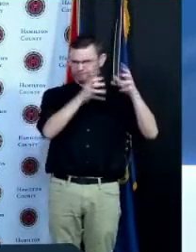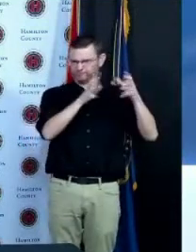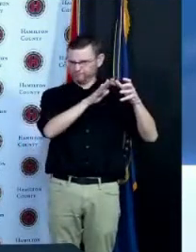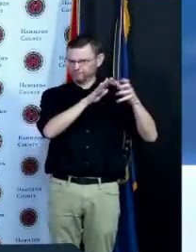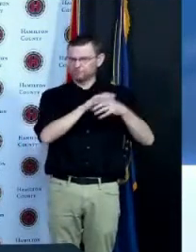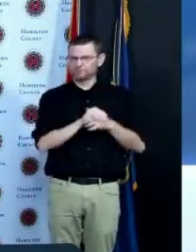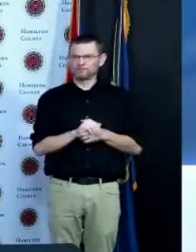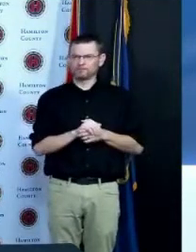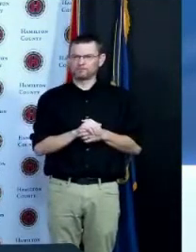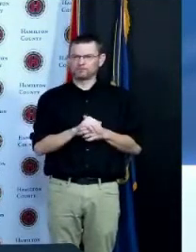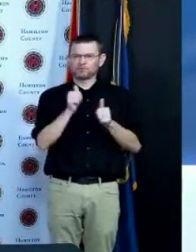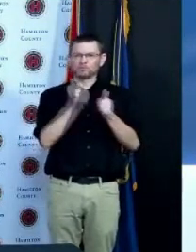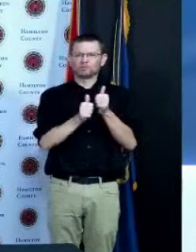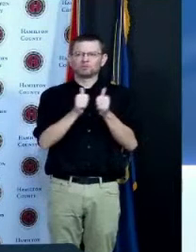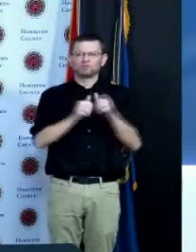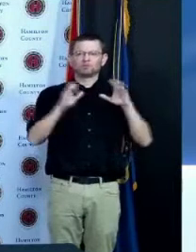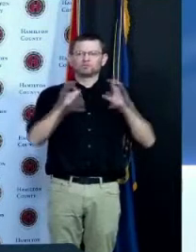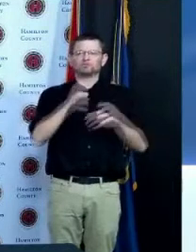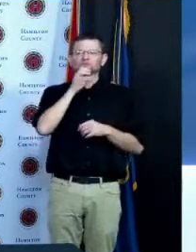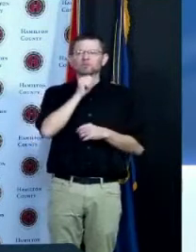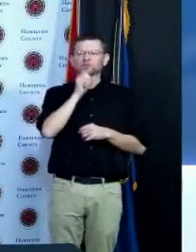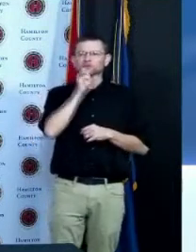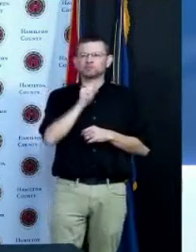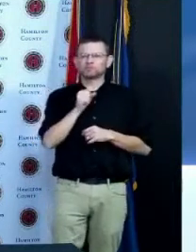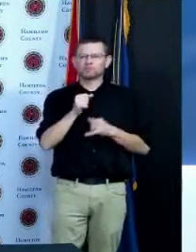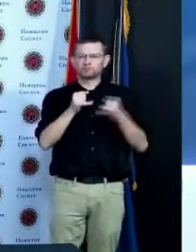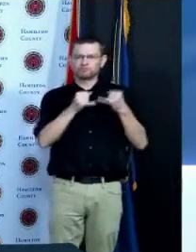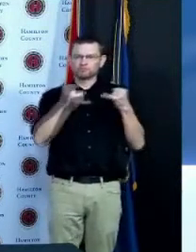I think it's important to point out I have had a lot of questions about the youngest